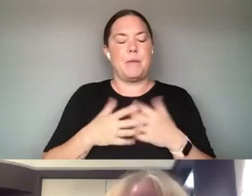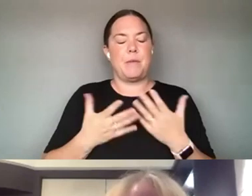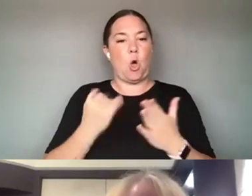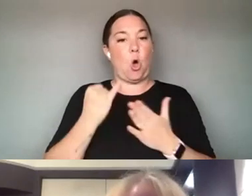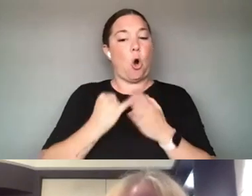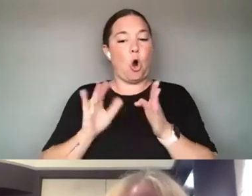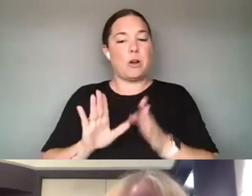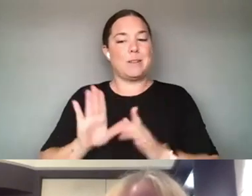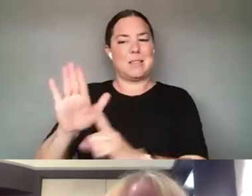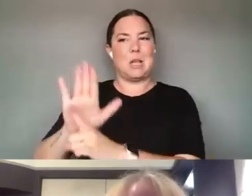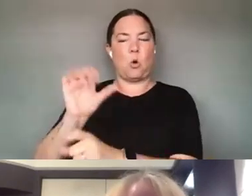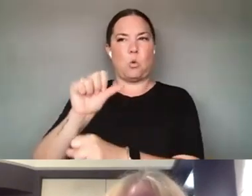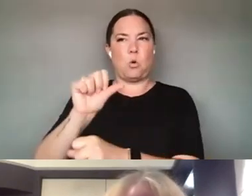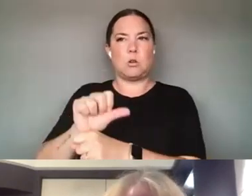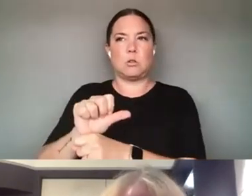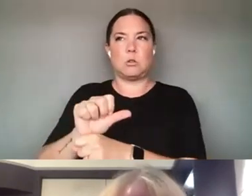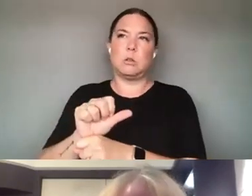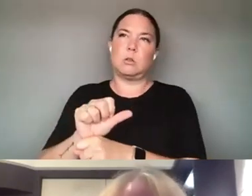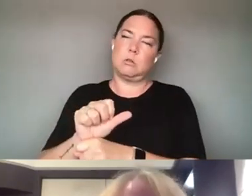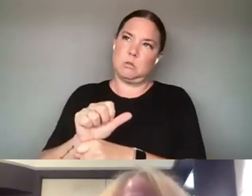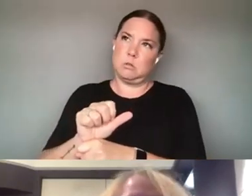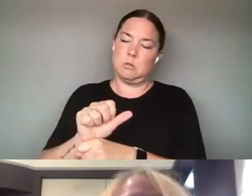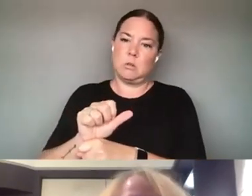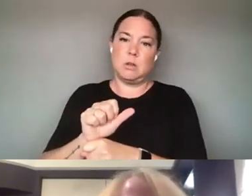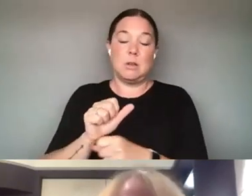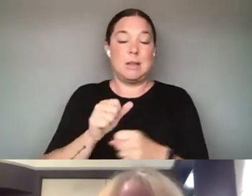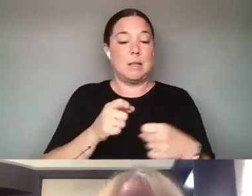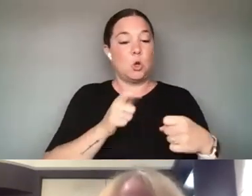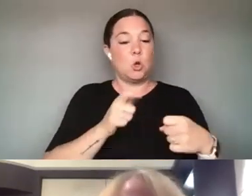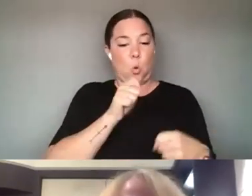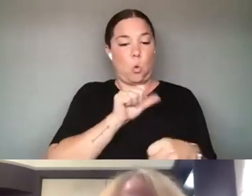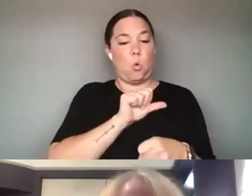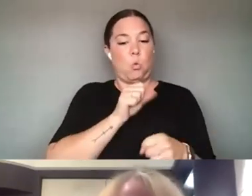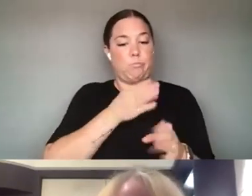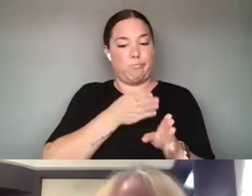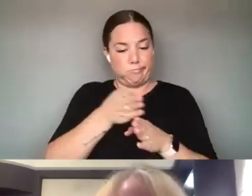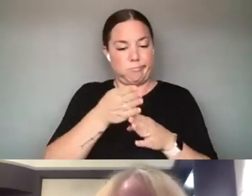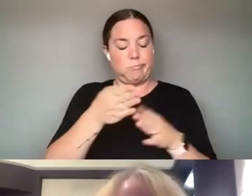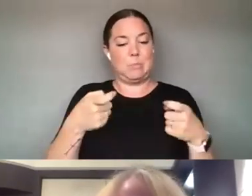AND WE'RE YOU KNOW WORKING IN DIGITAL TECH MEANS. A LOT OF WHAT IT, WHAT I'M FEELING IS LIKE